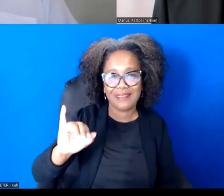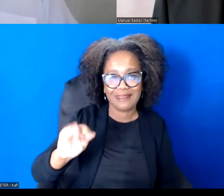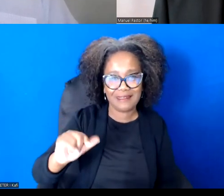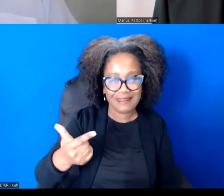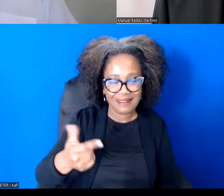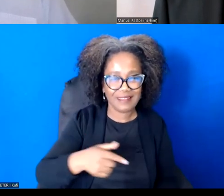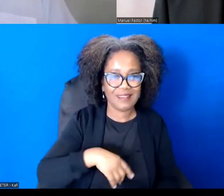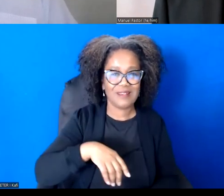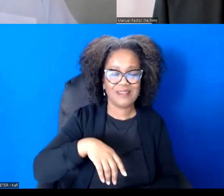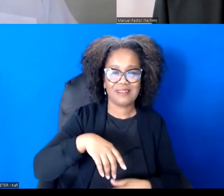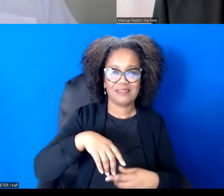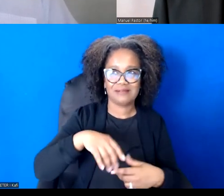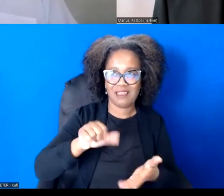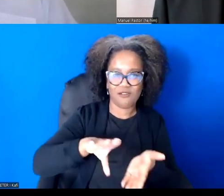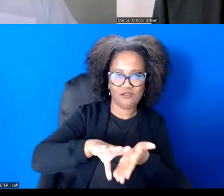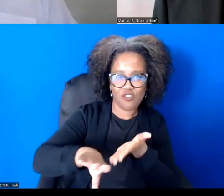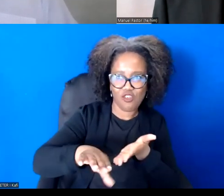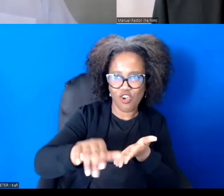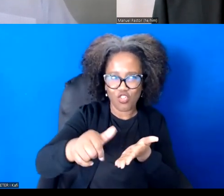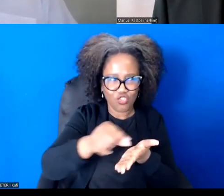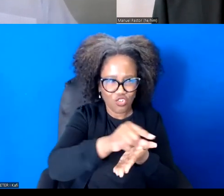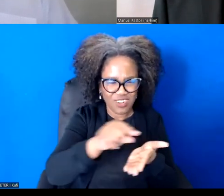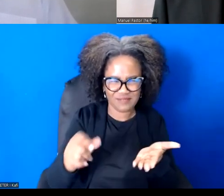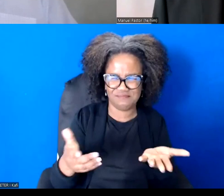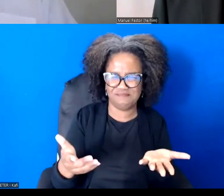were working on, whether it was race, sexual orientation, disability, religion.